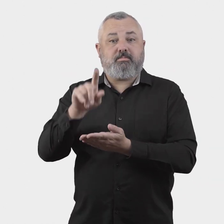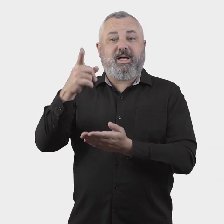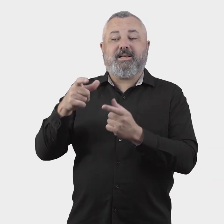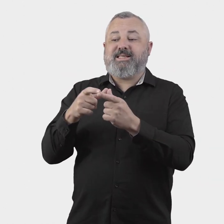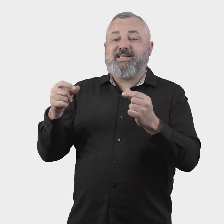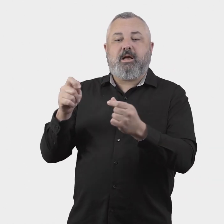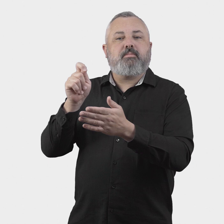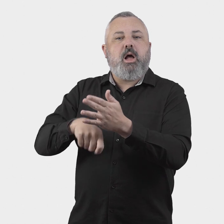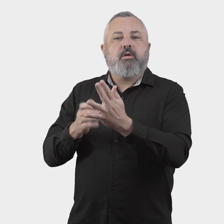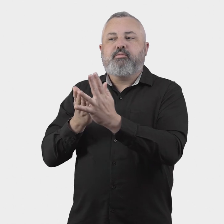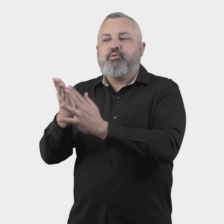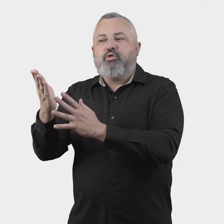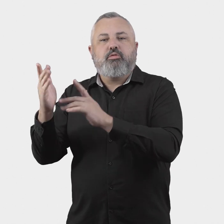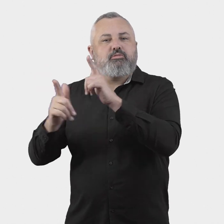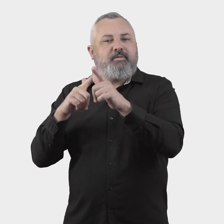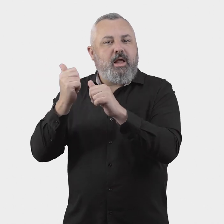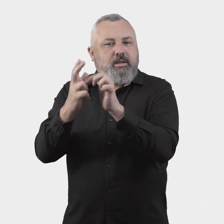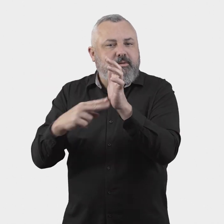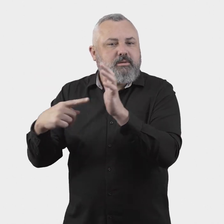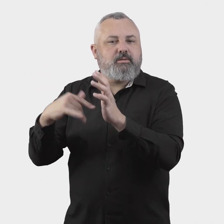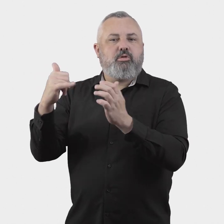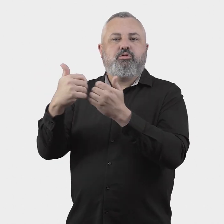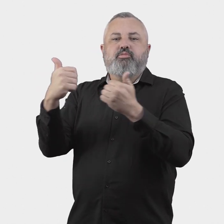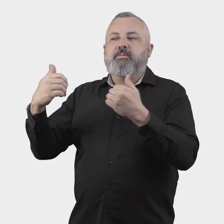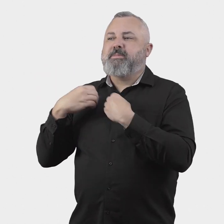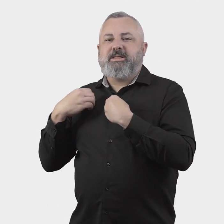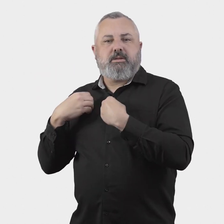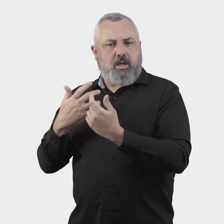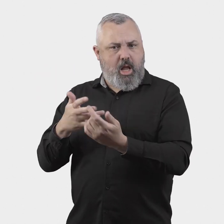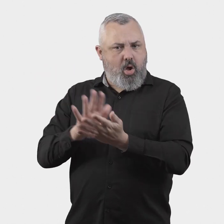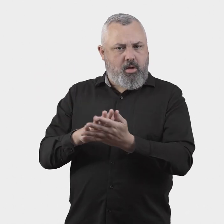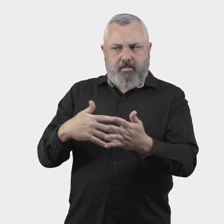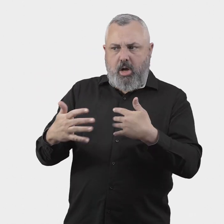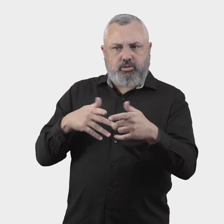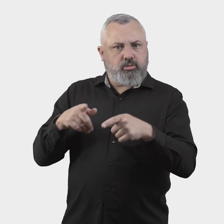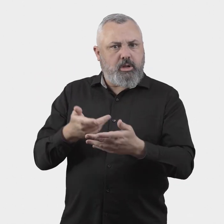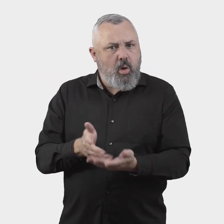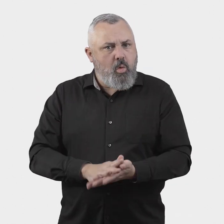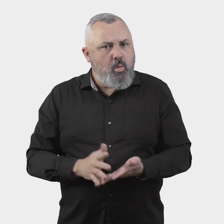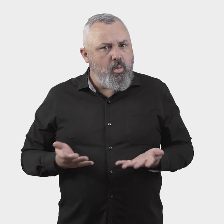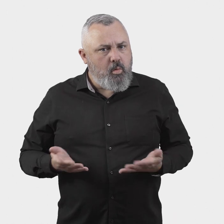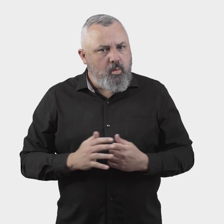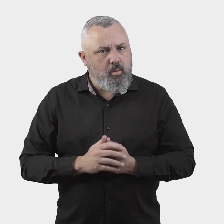relation to services purchased through a travel agent or other third party?